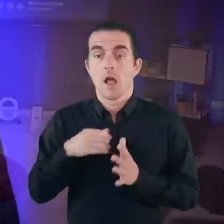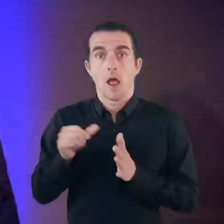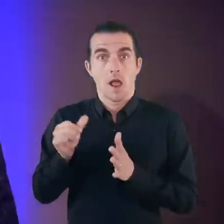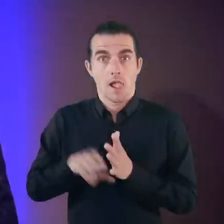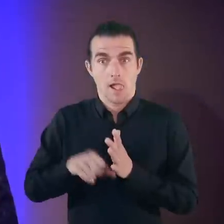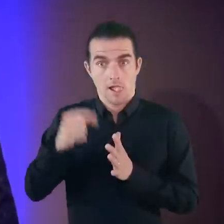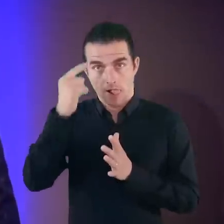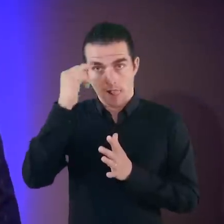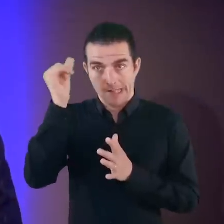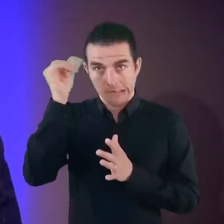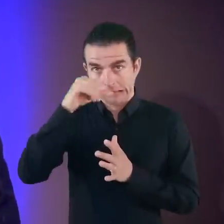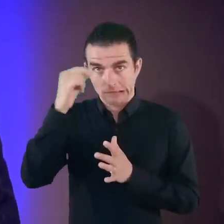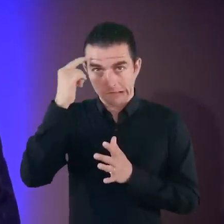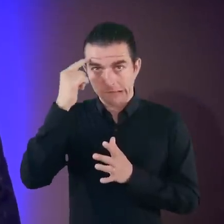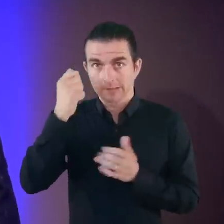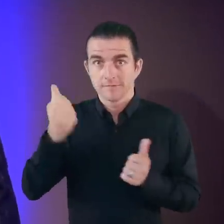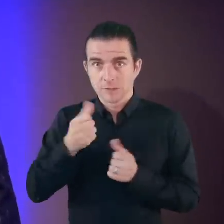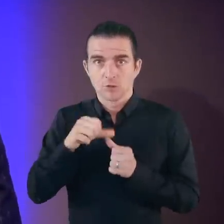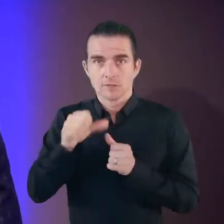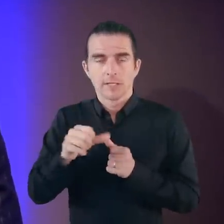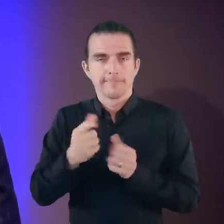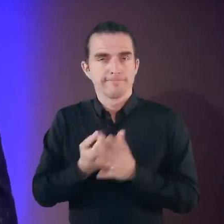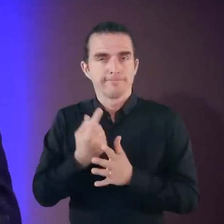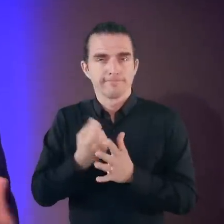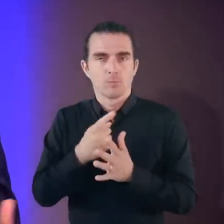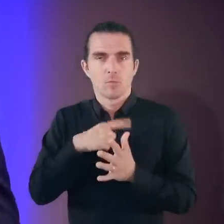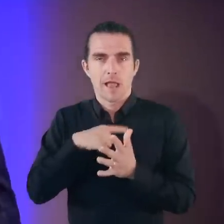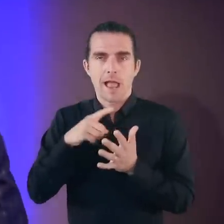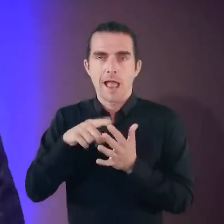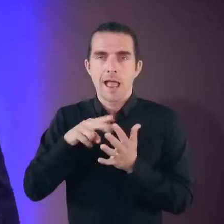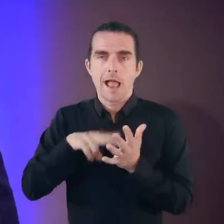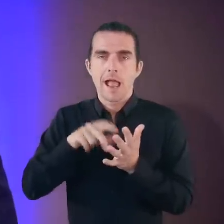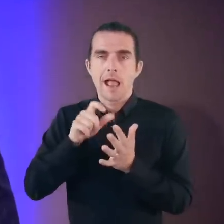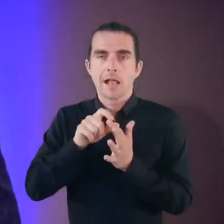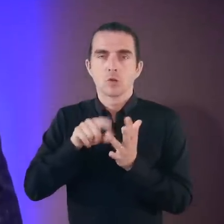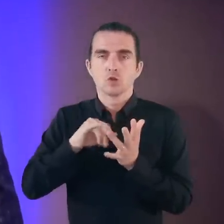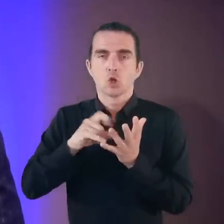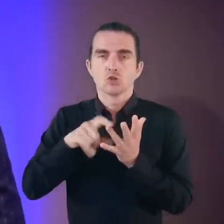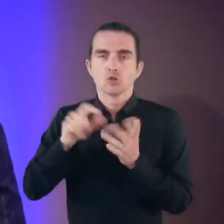And because actually once I had my surgery, what's common with having endoscopies